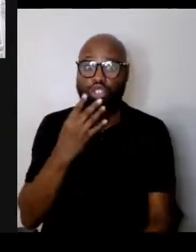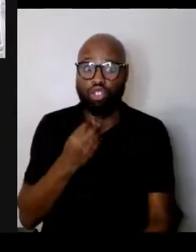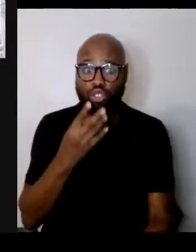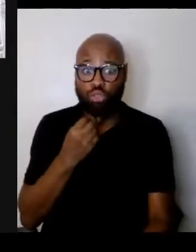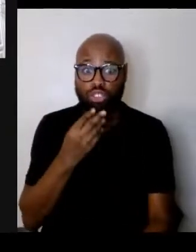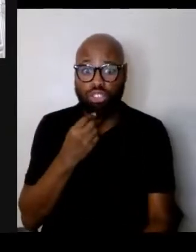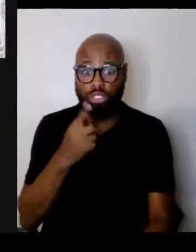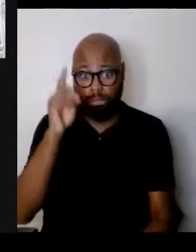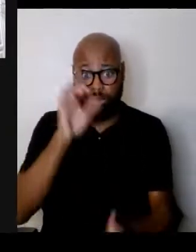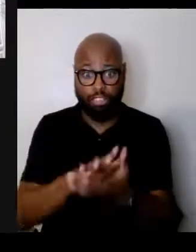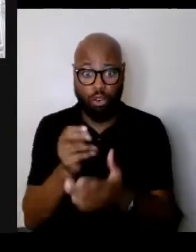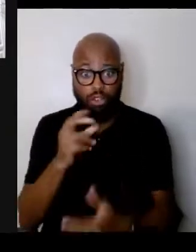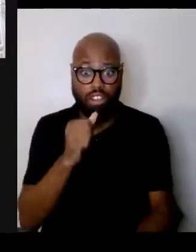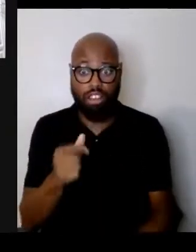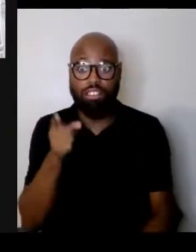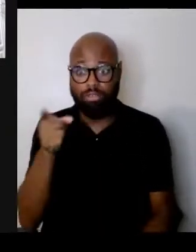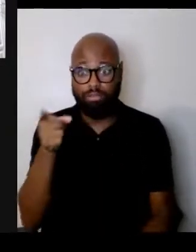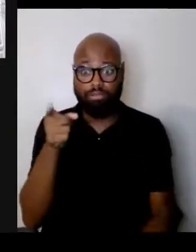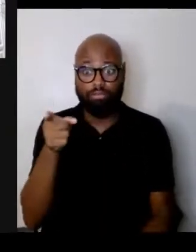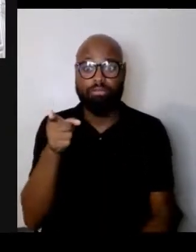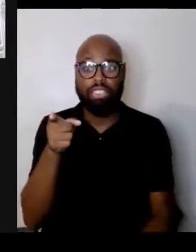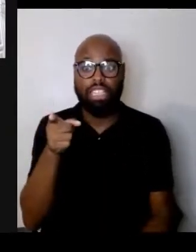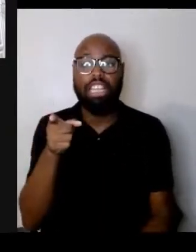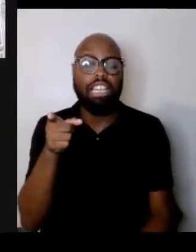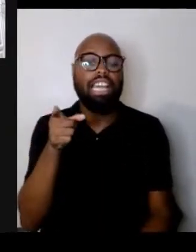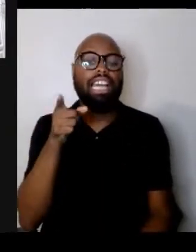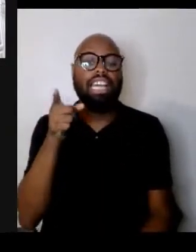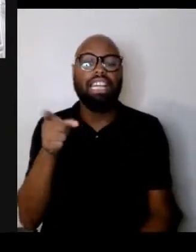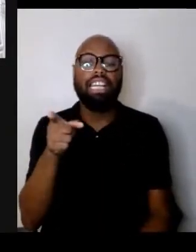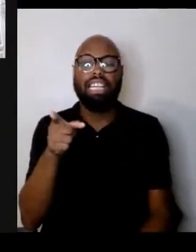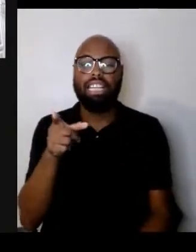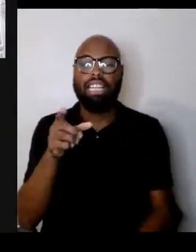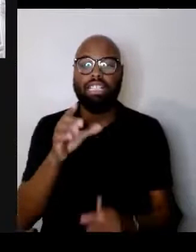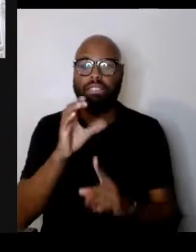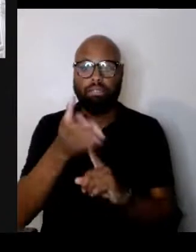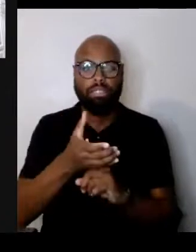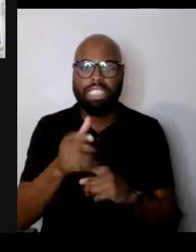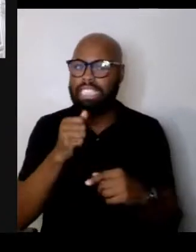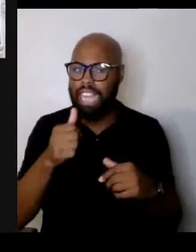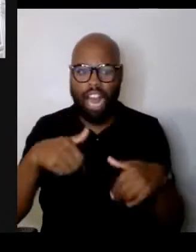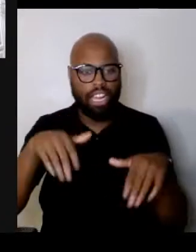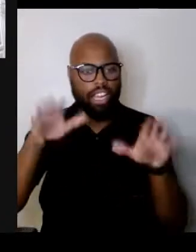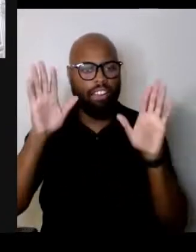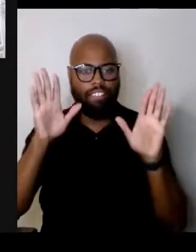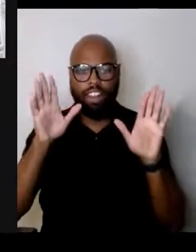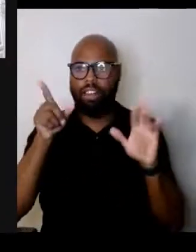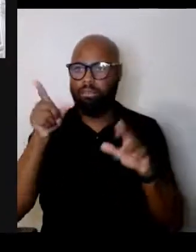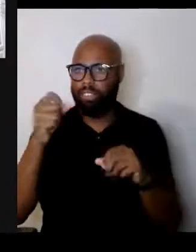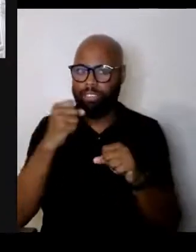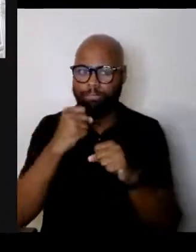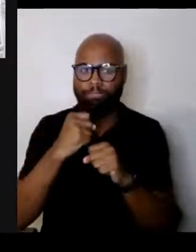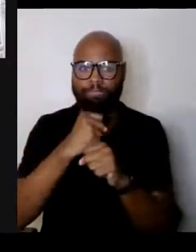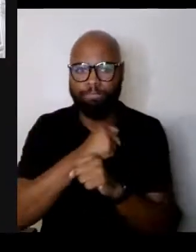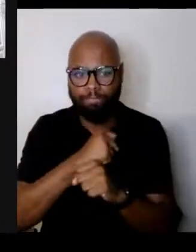and he embodies, he's not giving up, he's fighting and hopefully he'll win